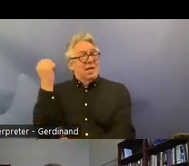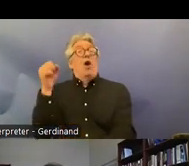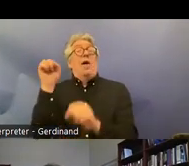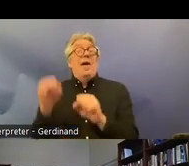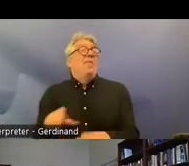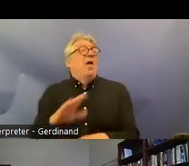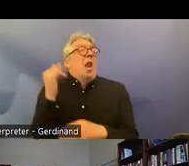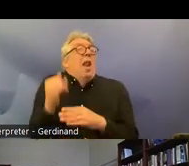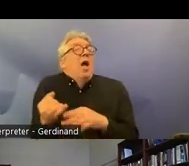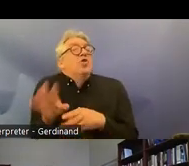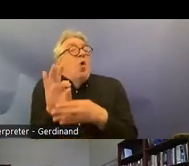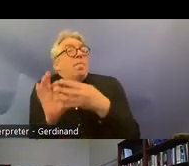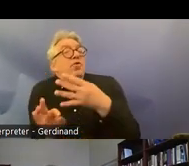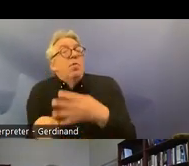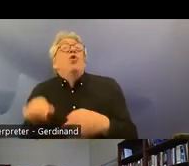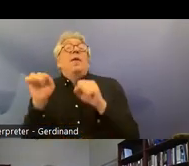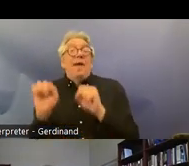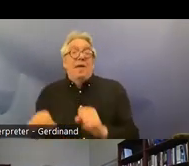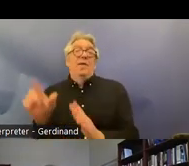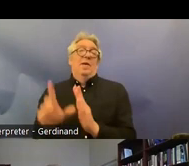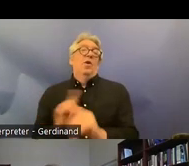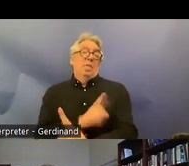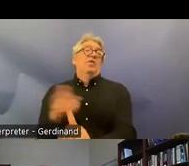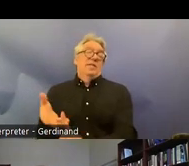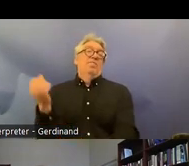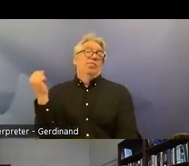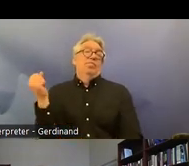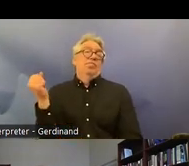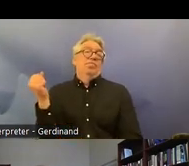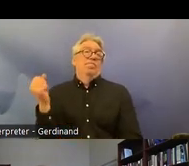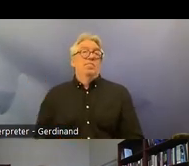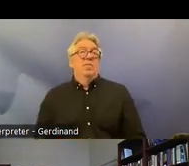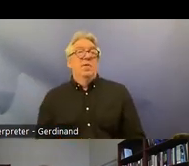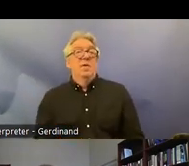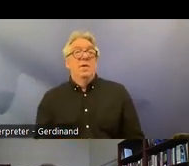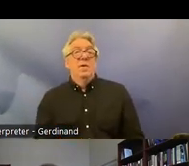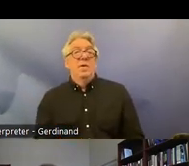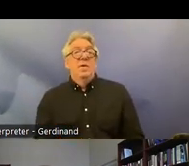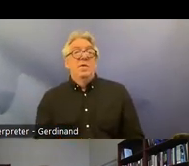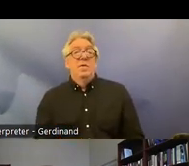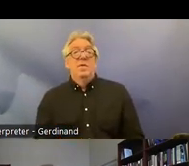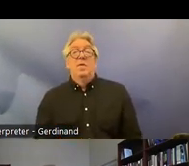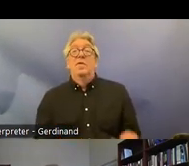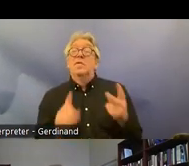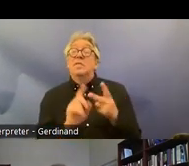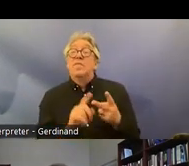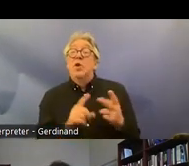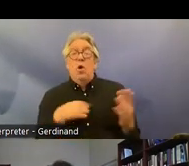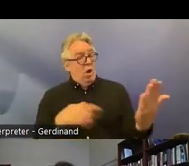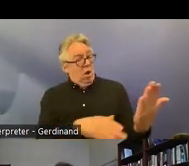resort and um the second says that uh we understand article 14 to allow for uh